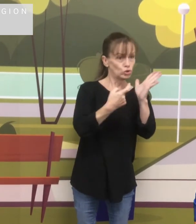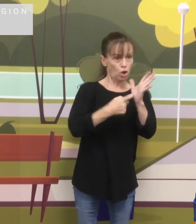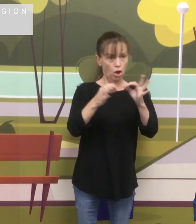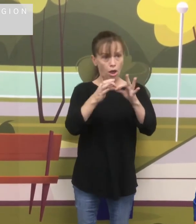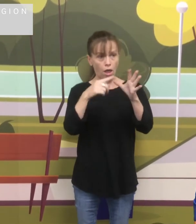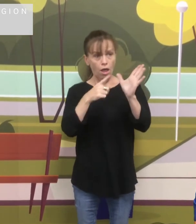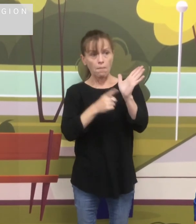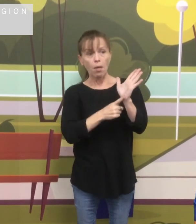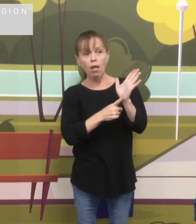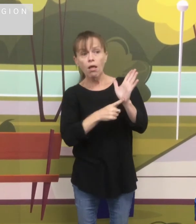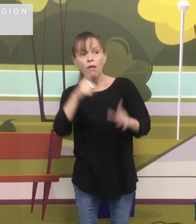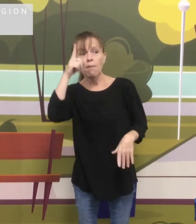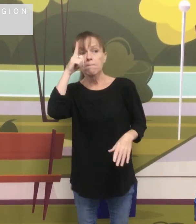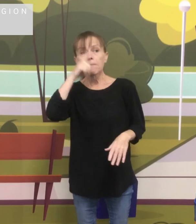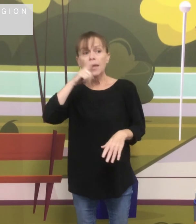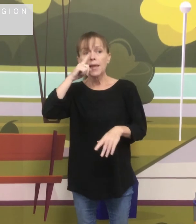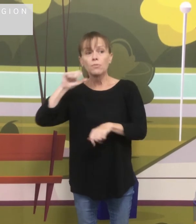and thank them for sharing this land.